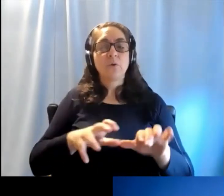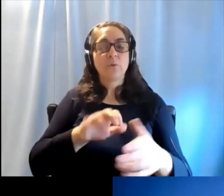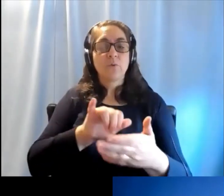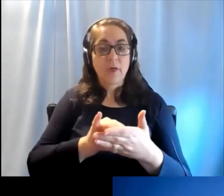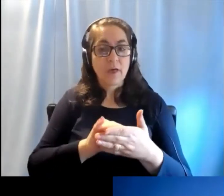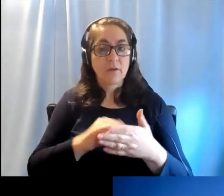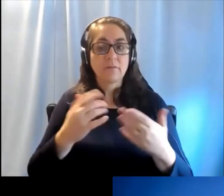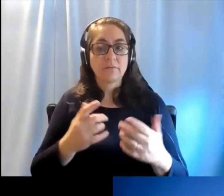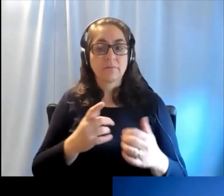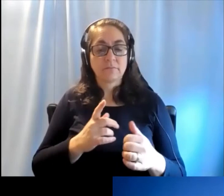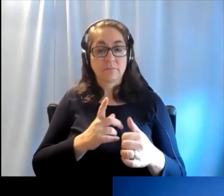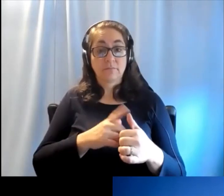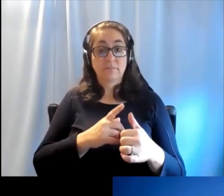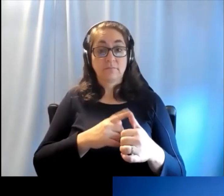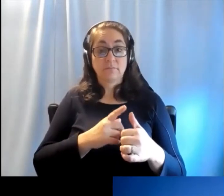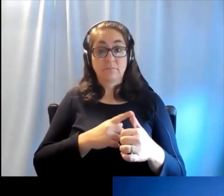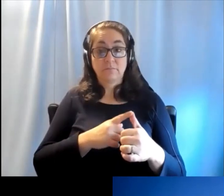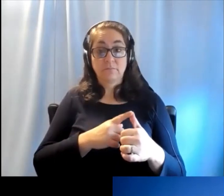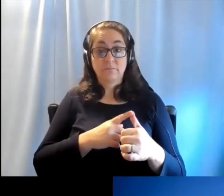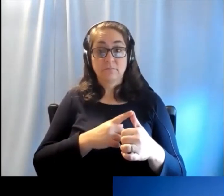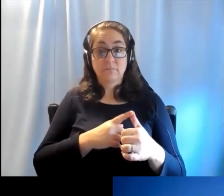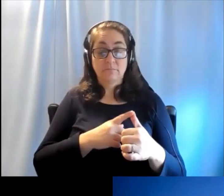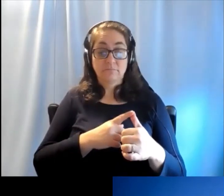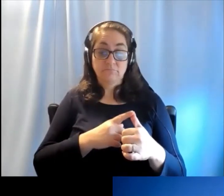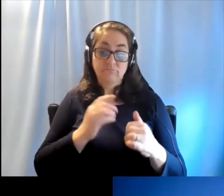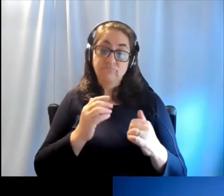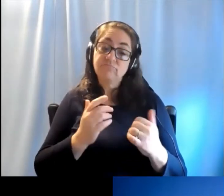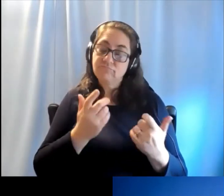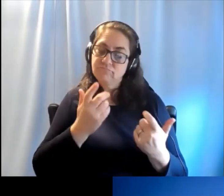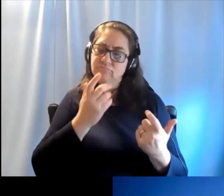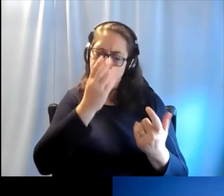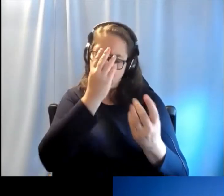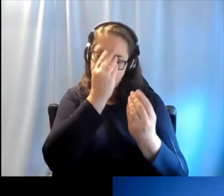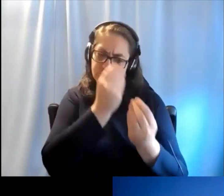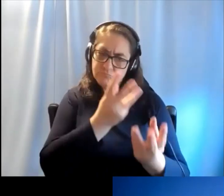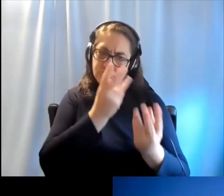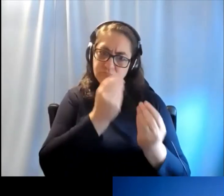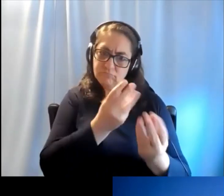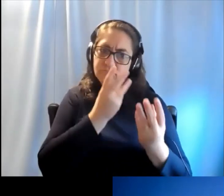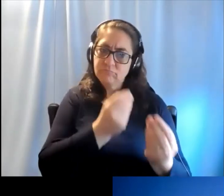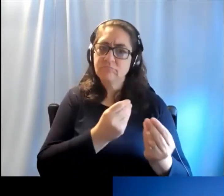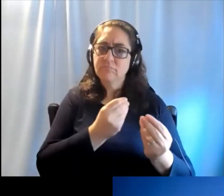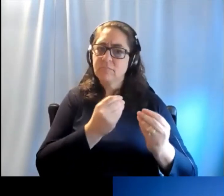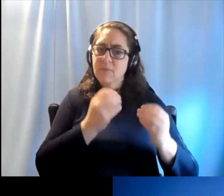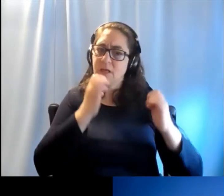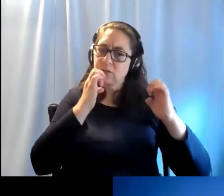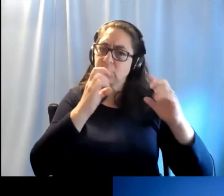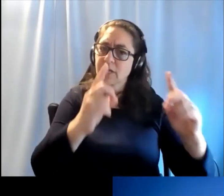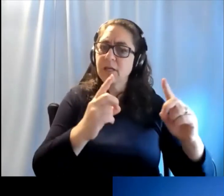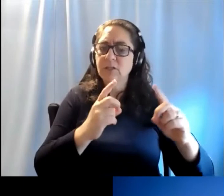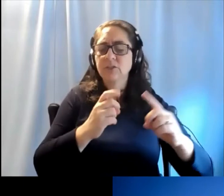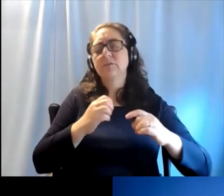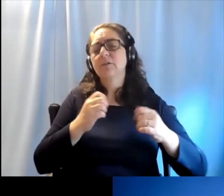And how we are doing it is on well firstly, to through raising awareness, of course, through